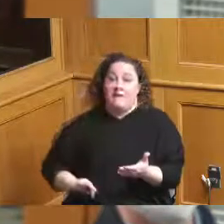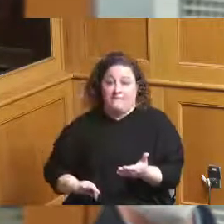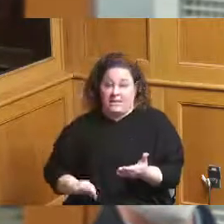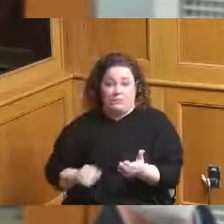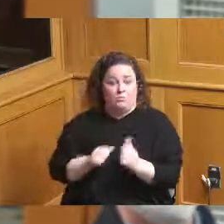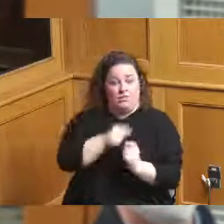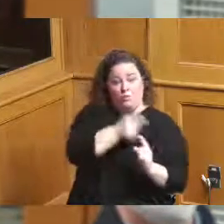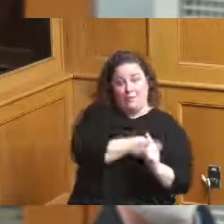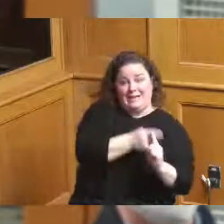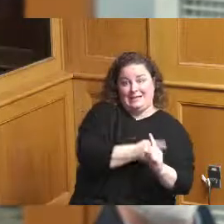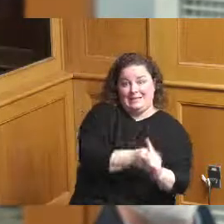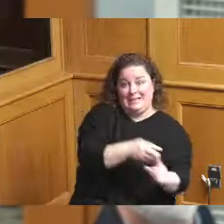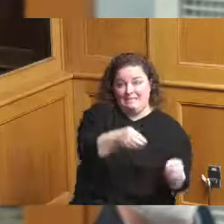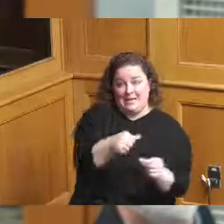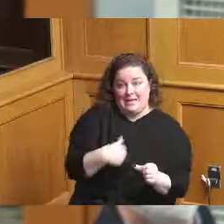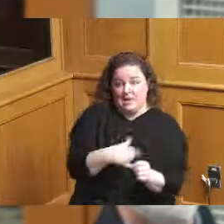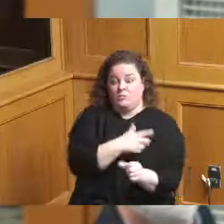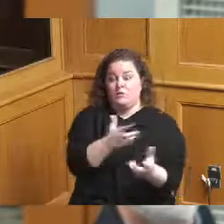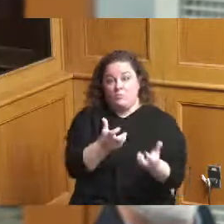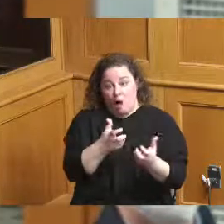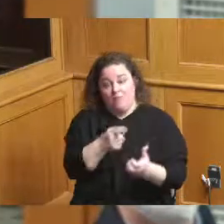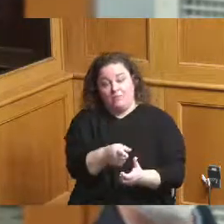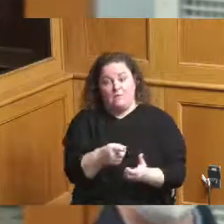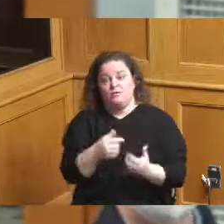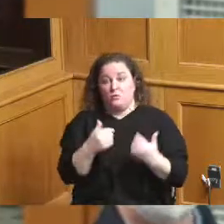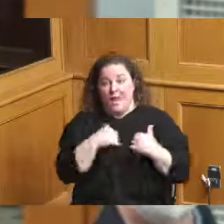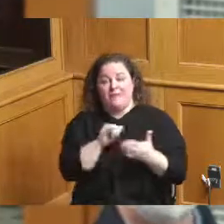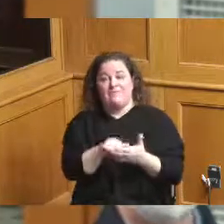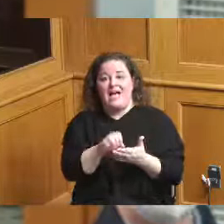them to have build-up equity in their business so these are all things that we're working on we we